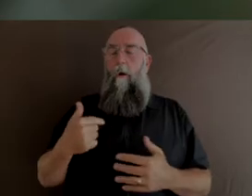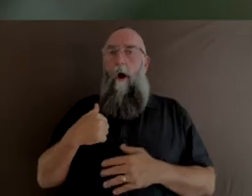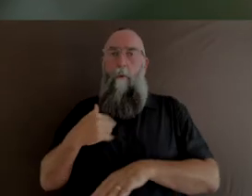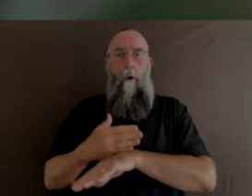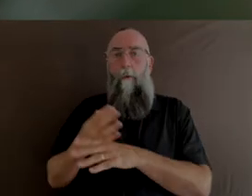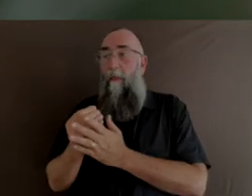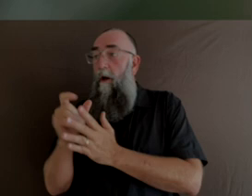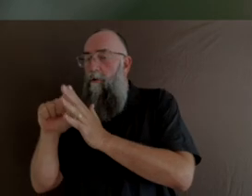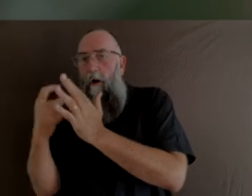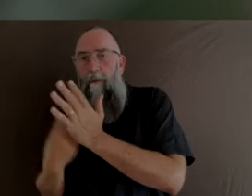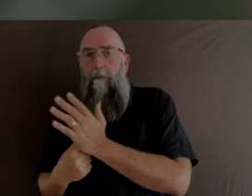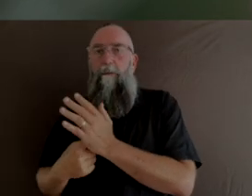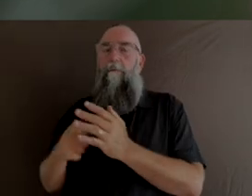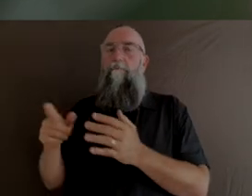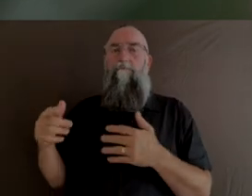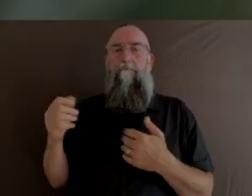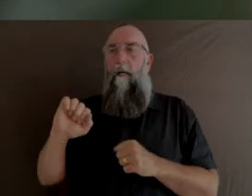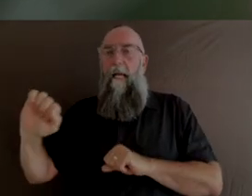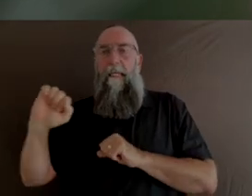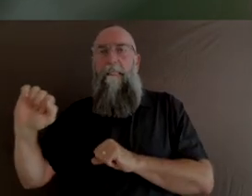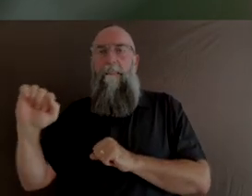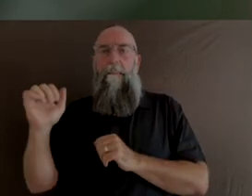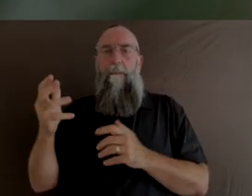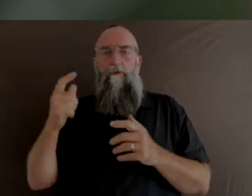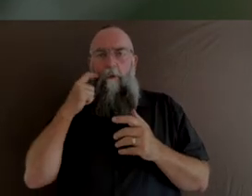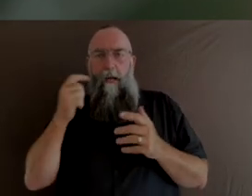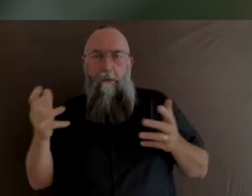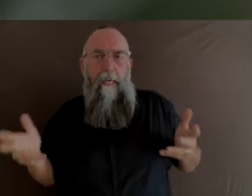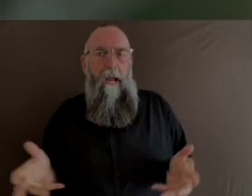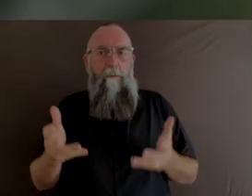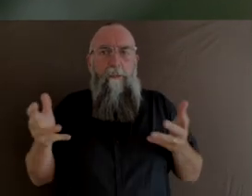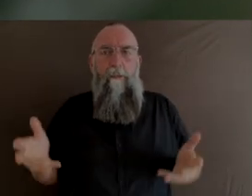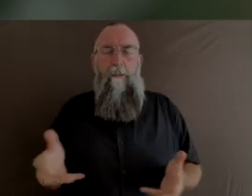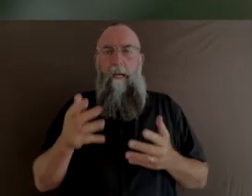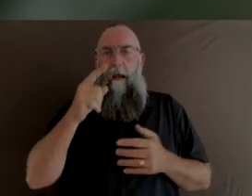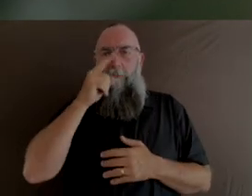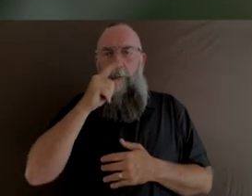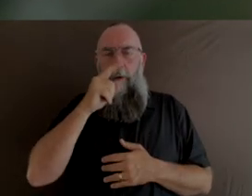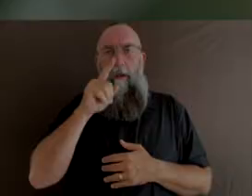who's way of encouraging this material to the surface was using art.